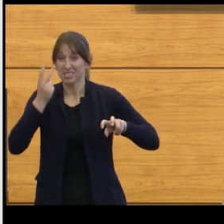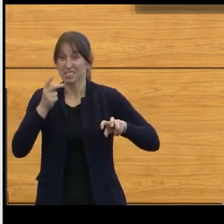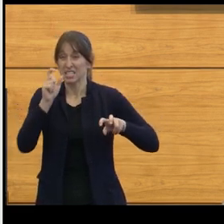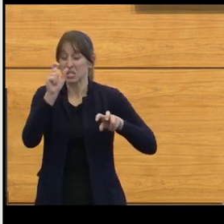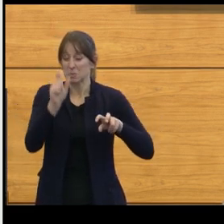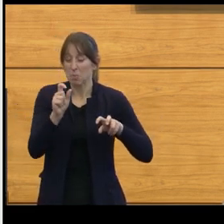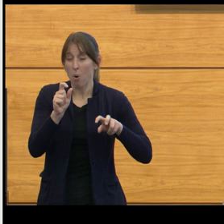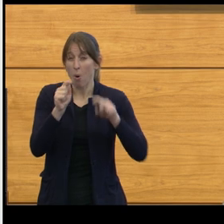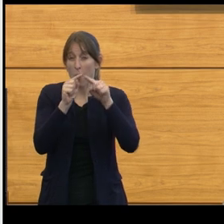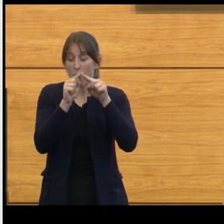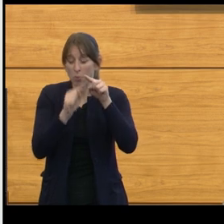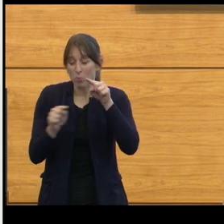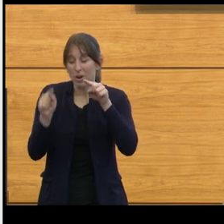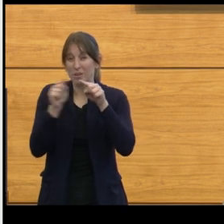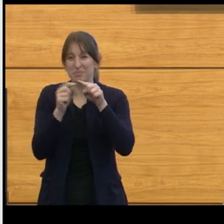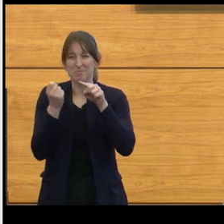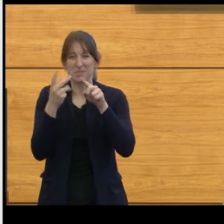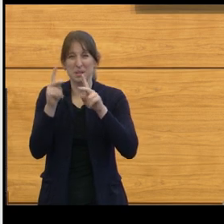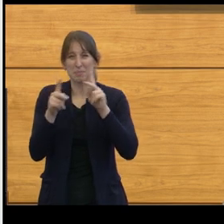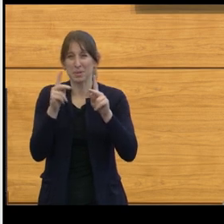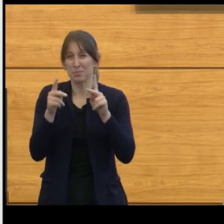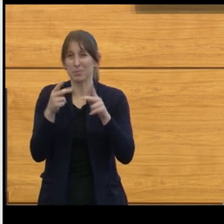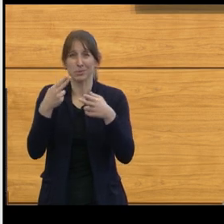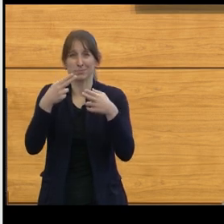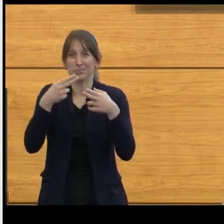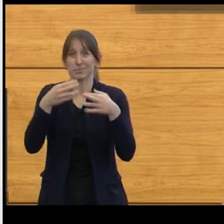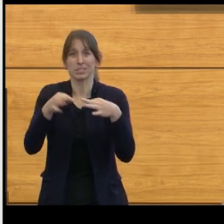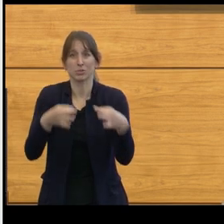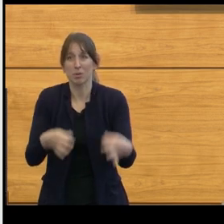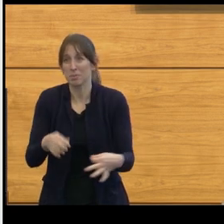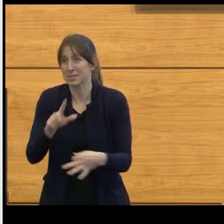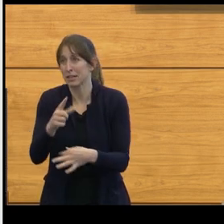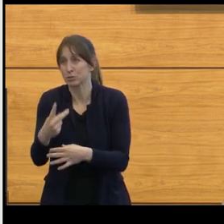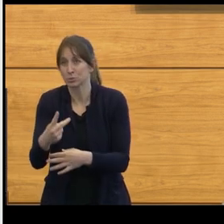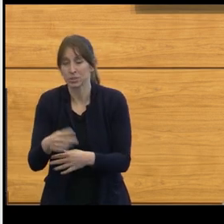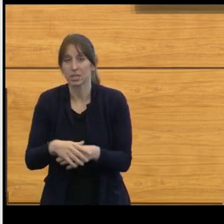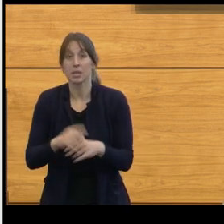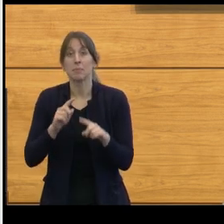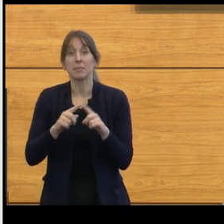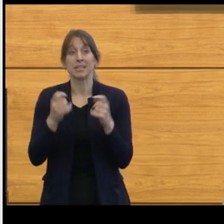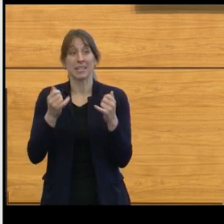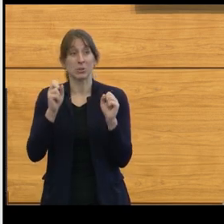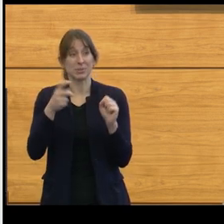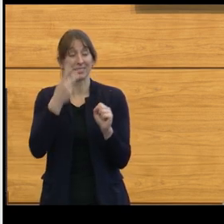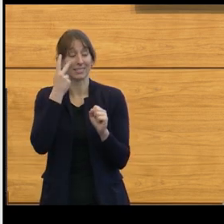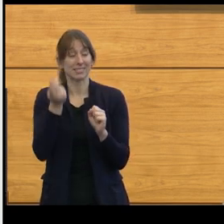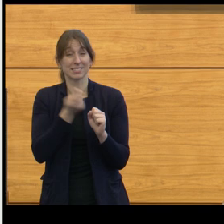In fact, people often describe them as that. But now you can see that even with histology,